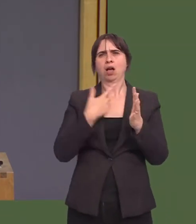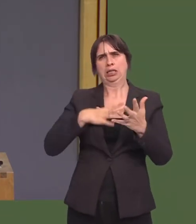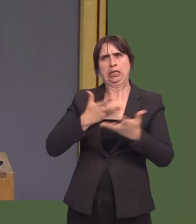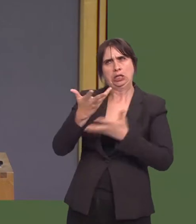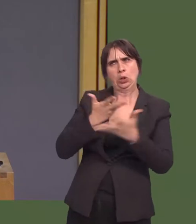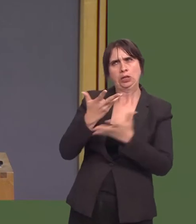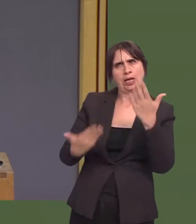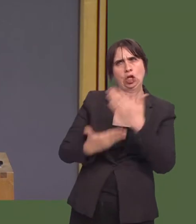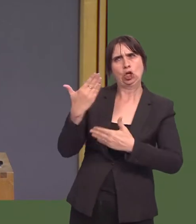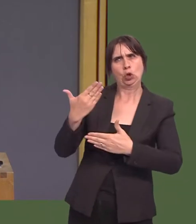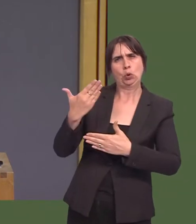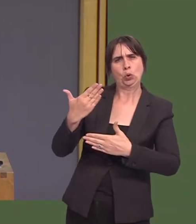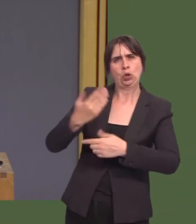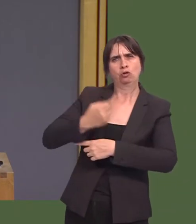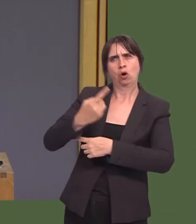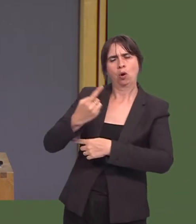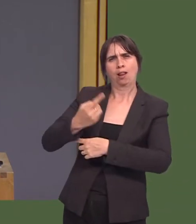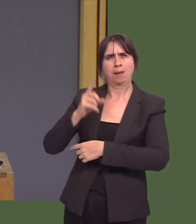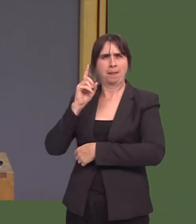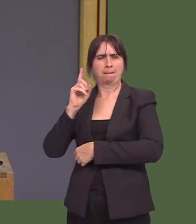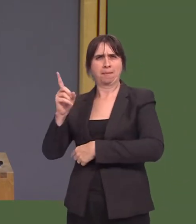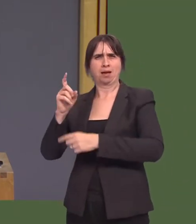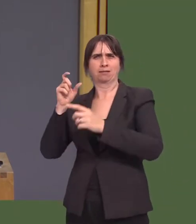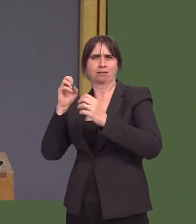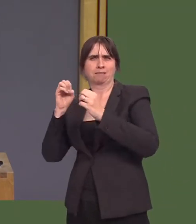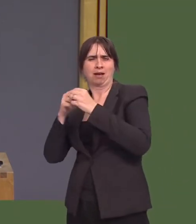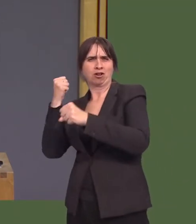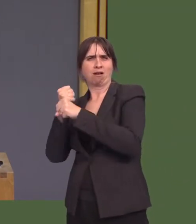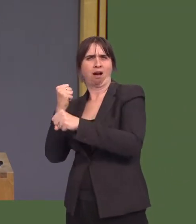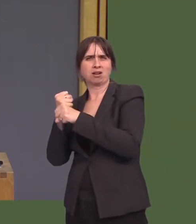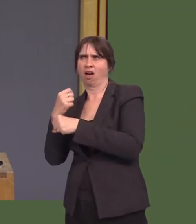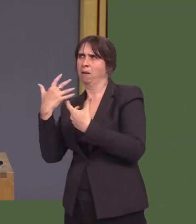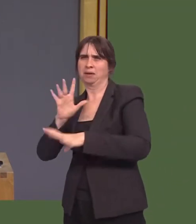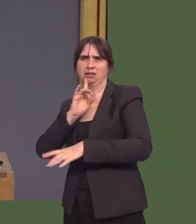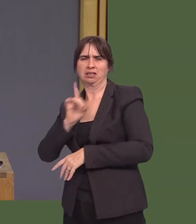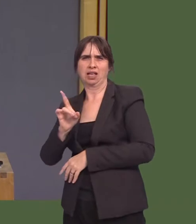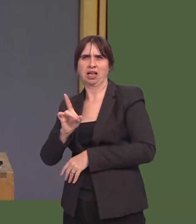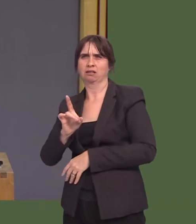has criticised Mrs May for taking single market membership off the table right from the very beginning.